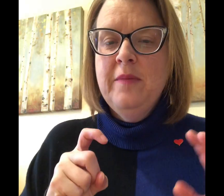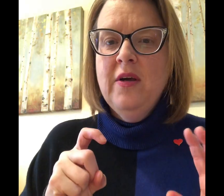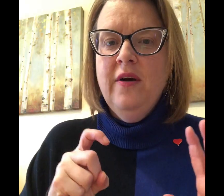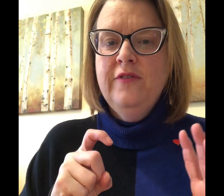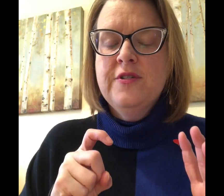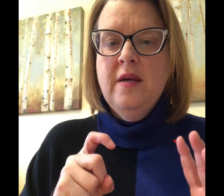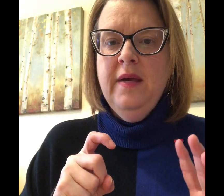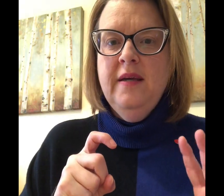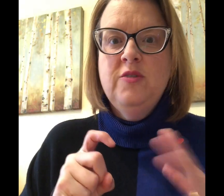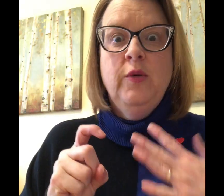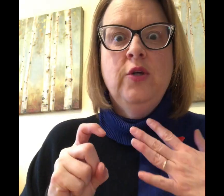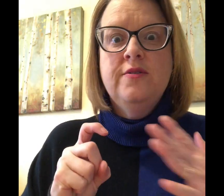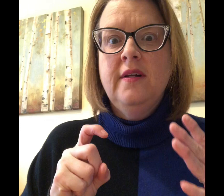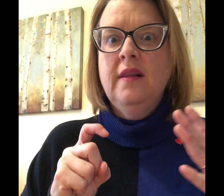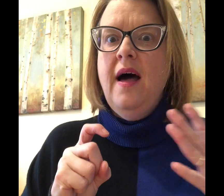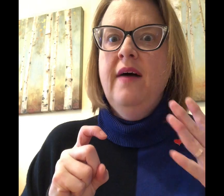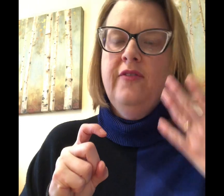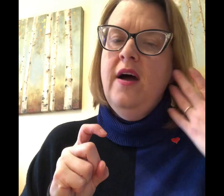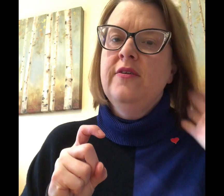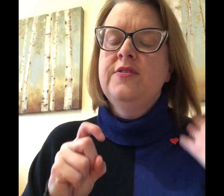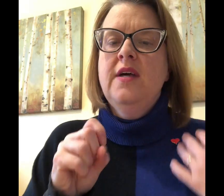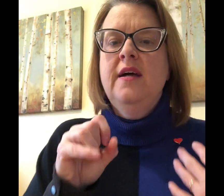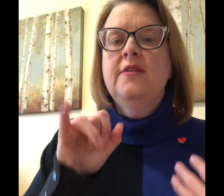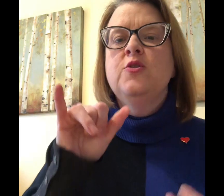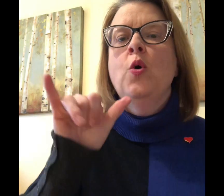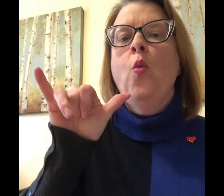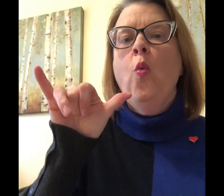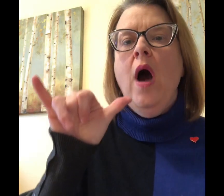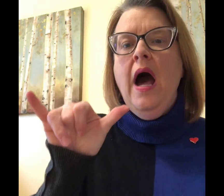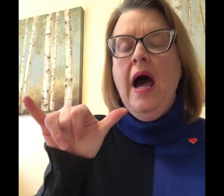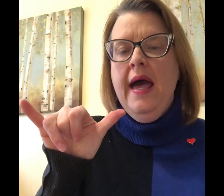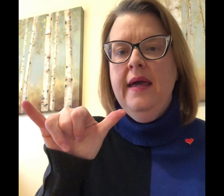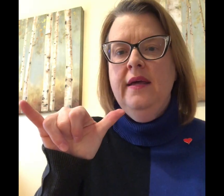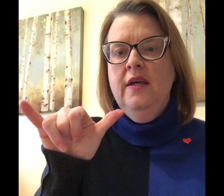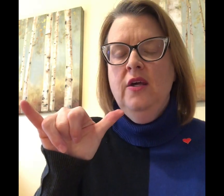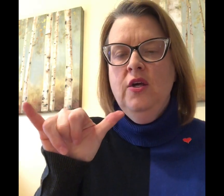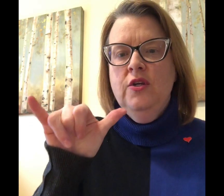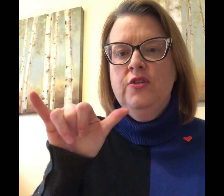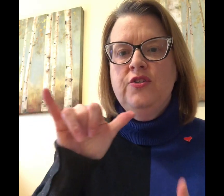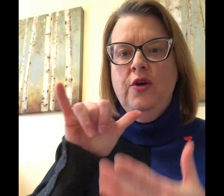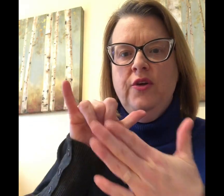can be hard for some hands we'll use it a lot for other signs Y so you're gonna